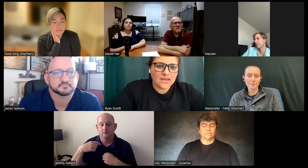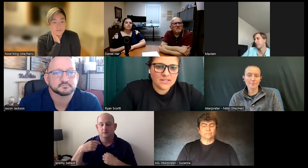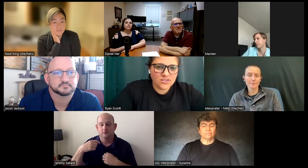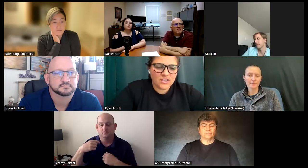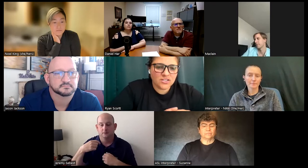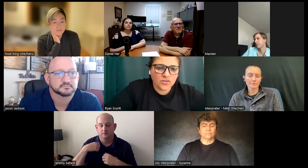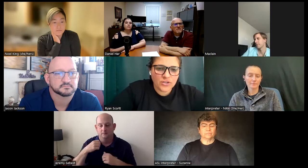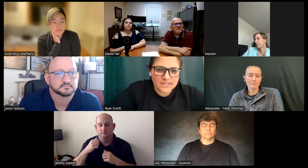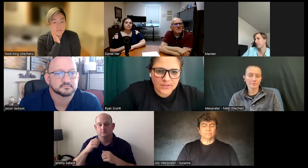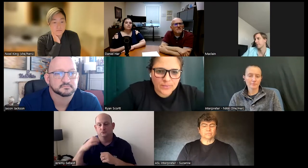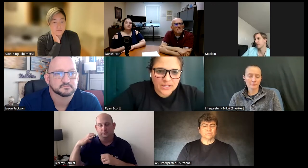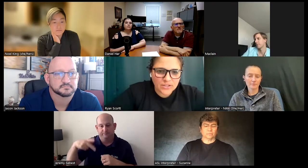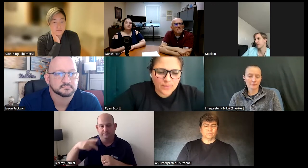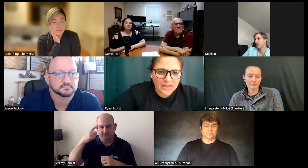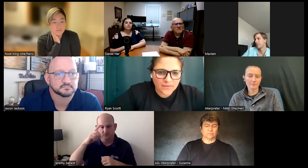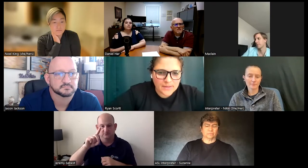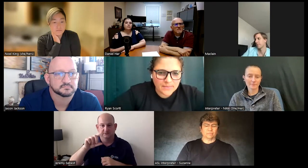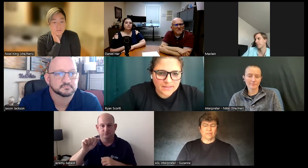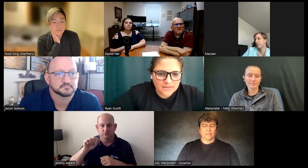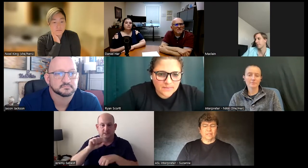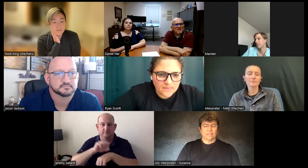Daniel's like you're freezing a little bit can you go back for me please so I'm